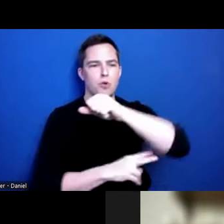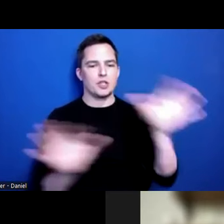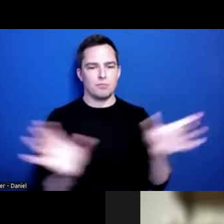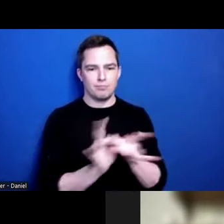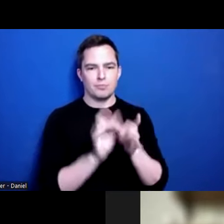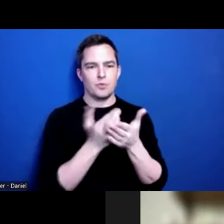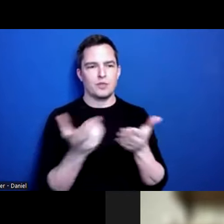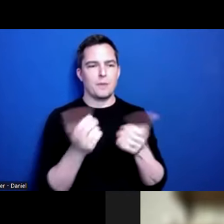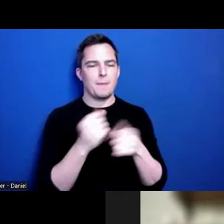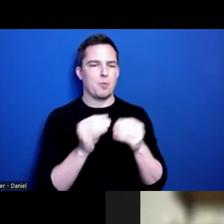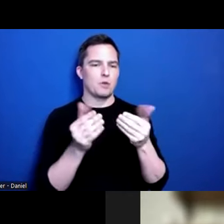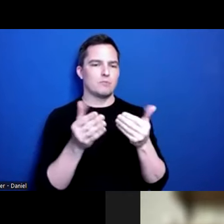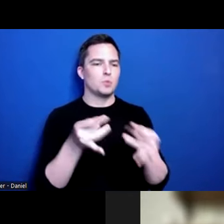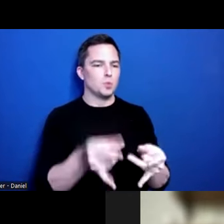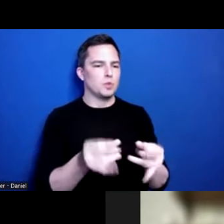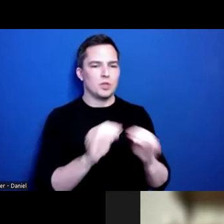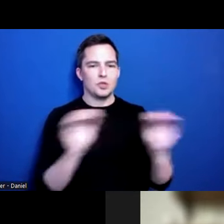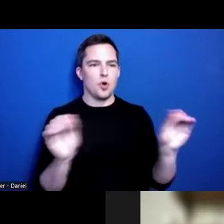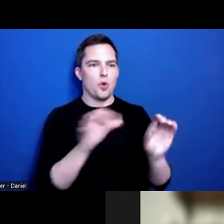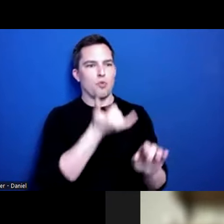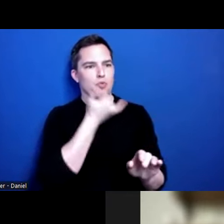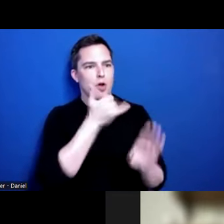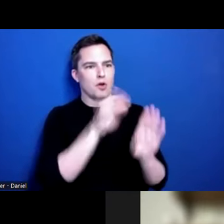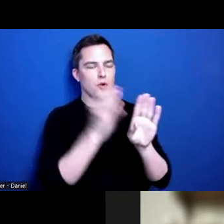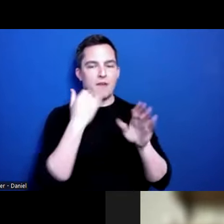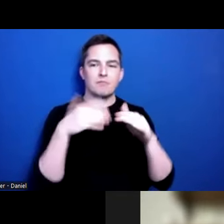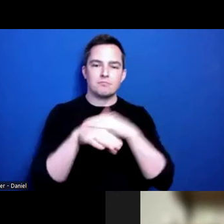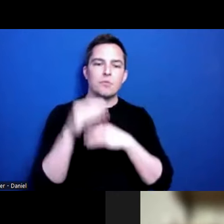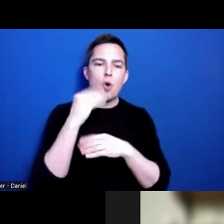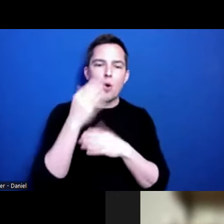easy, like No Wrong Door - I walk in for homeless services or brain injury services,